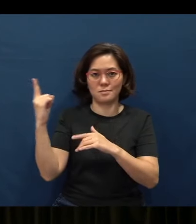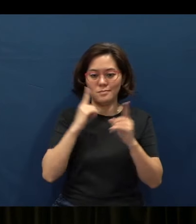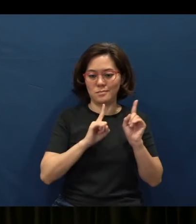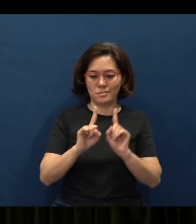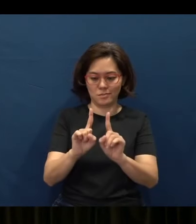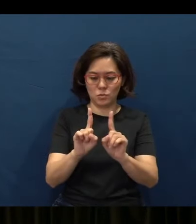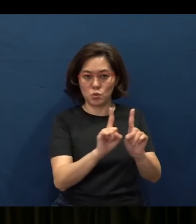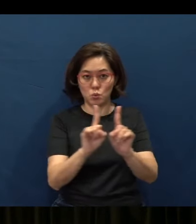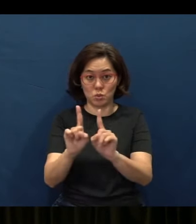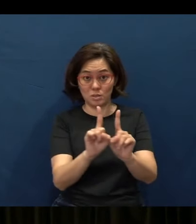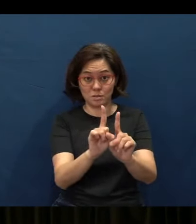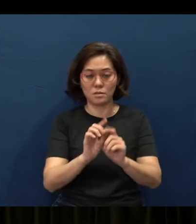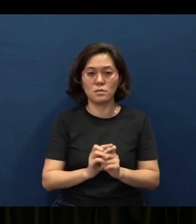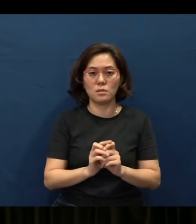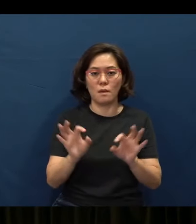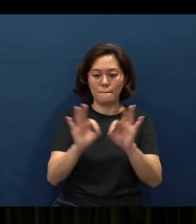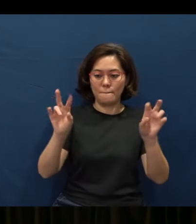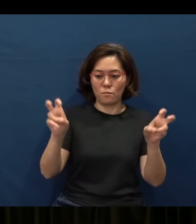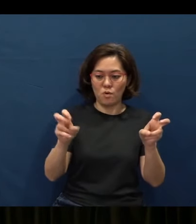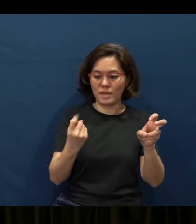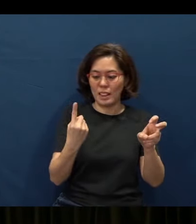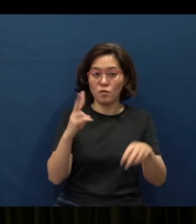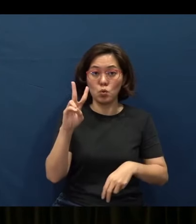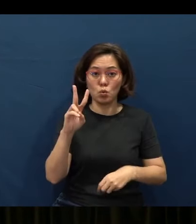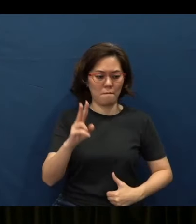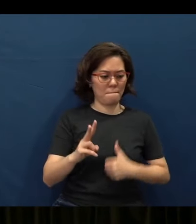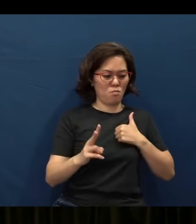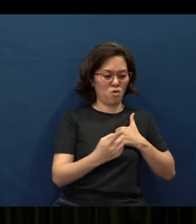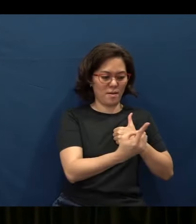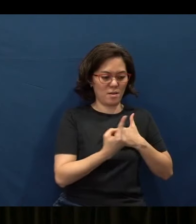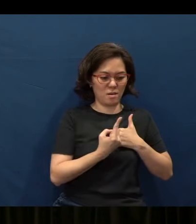The Bible says, in Proverbs 11:2, “When pride comes, then comes disgrace,